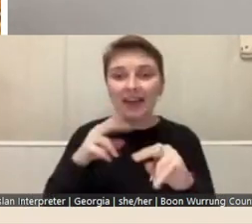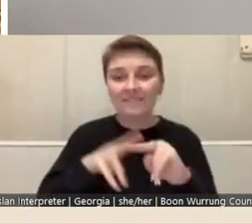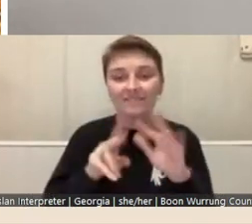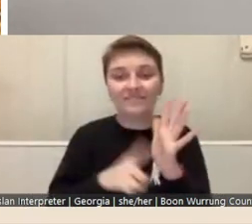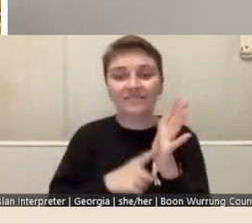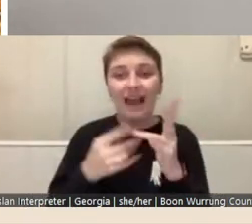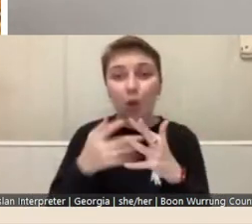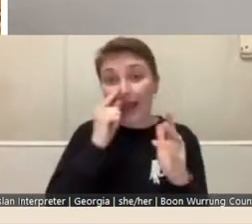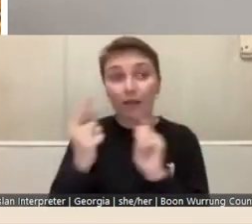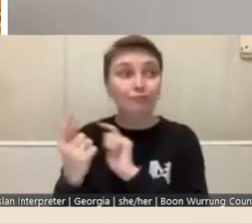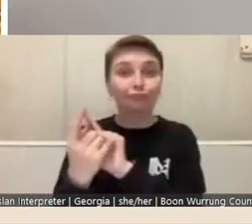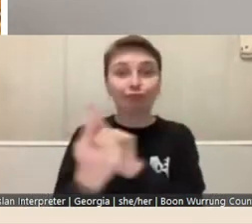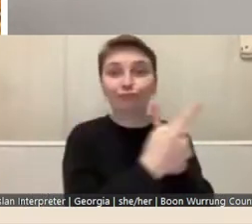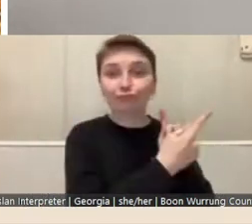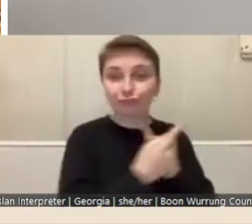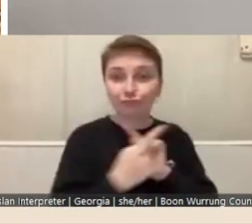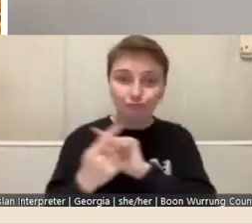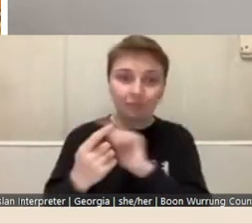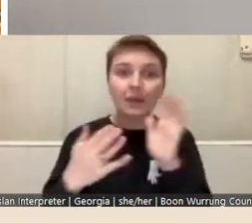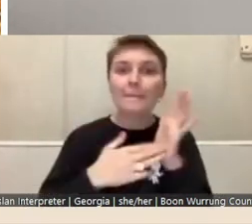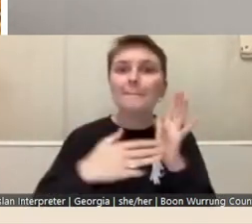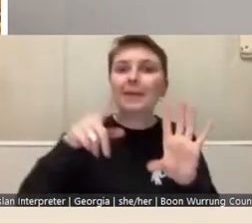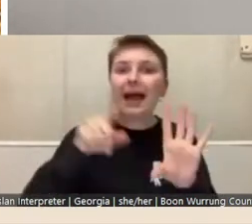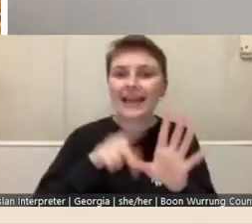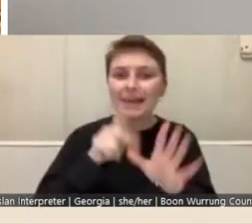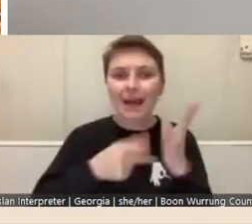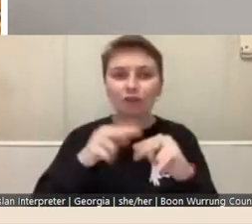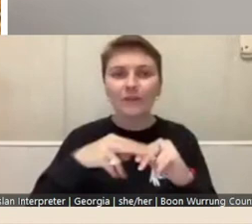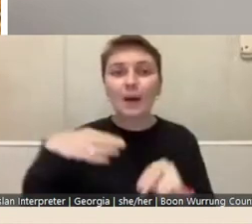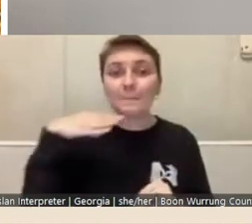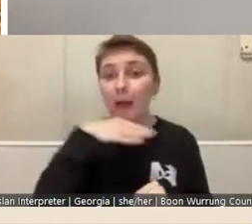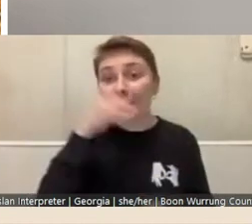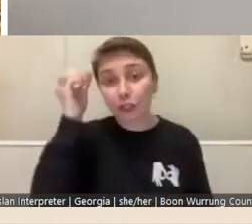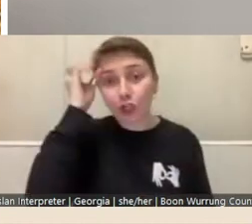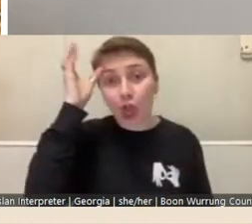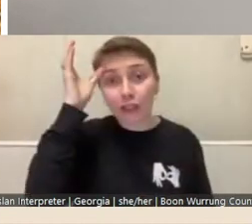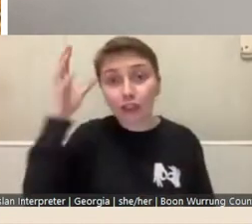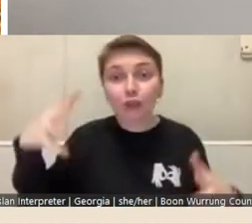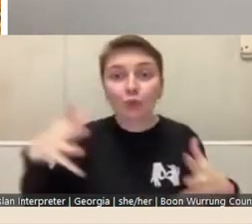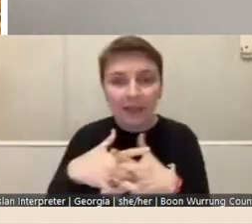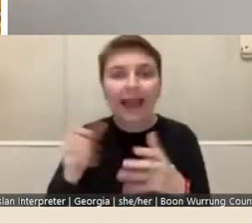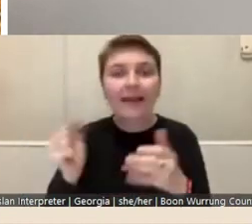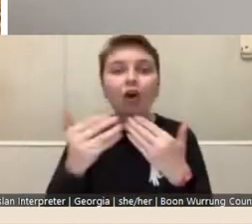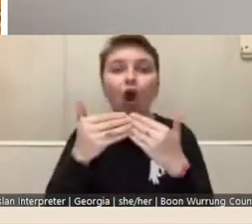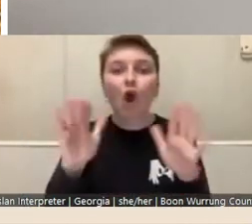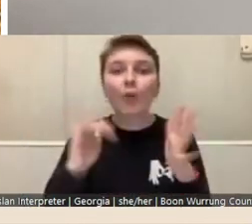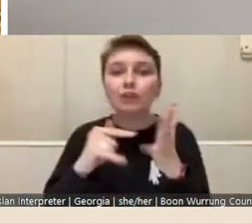And, in May, as part of Melbourne Knowledge Week, we'll hold an open studio in the Dome annulus,